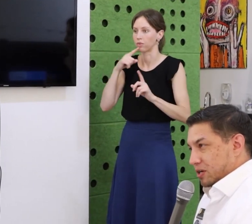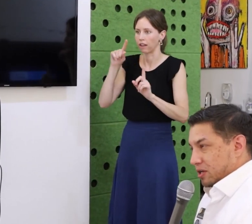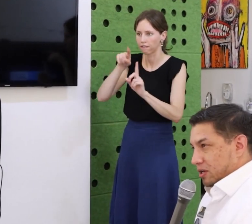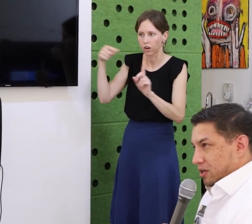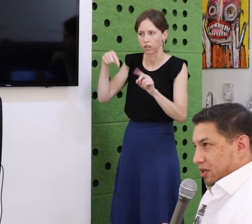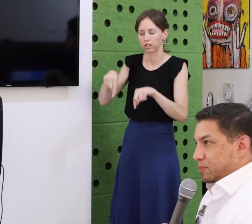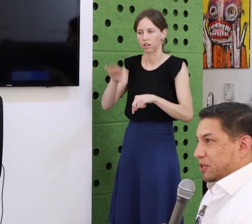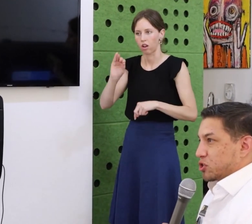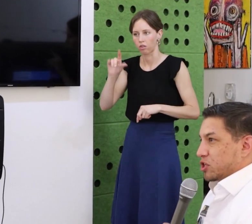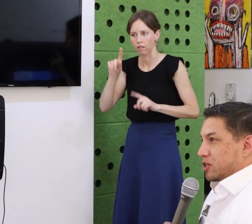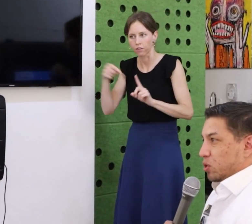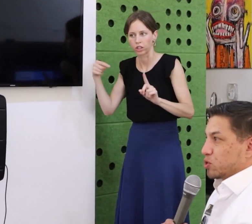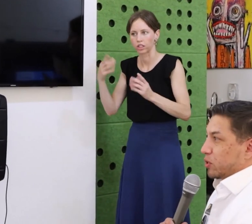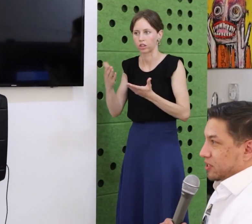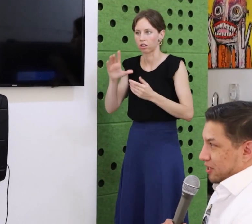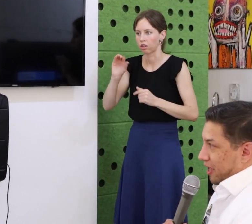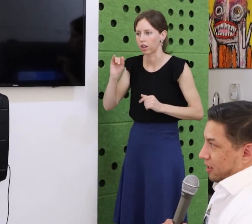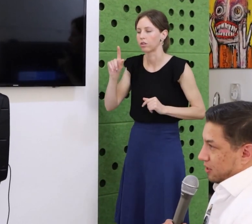individual who has won this award.